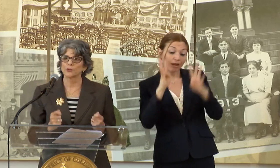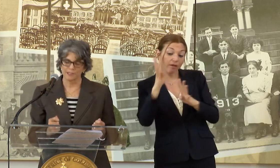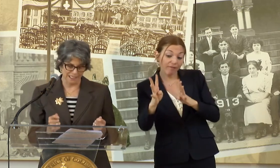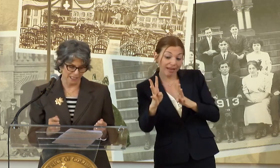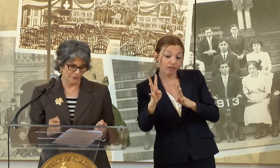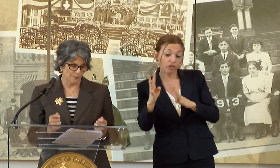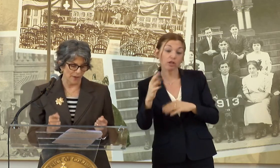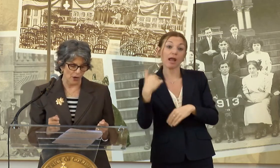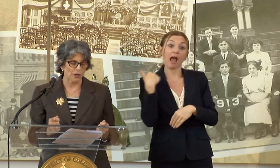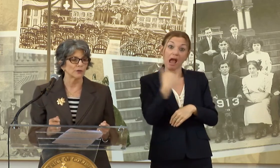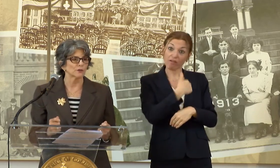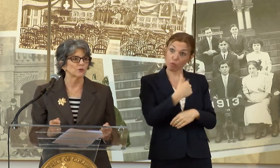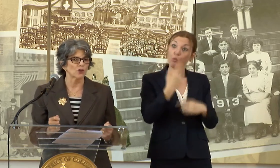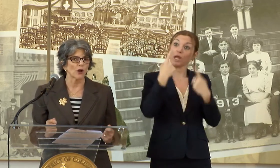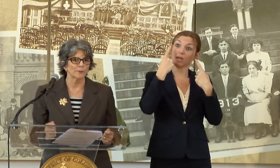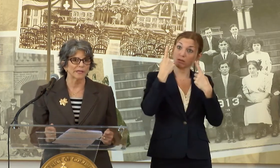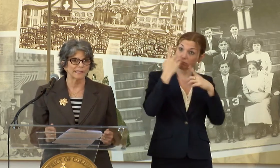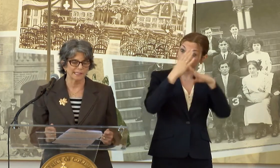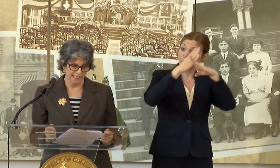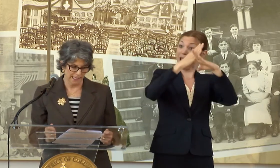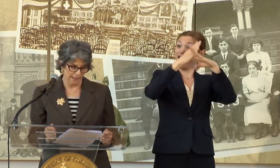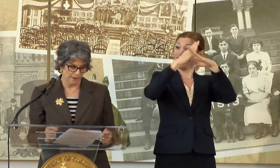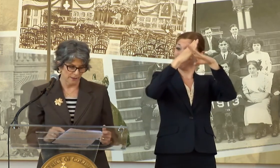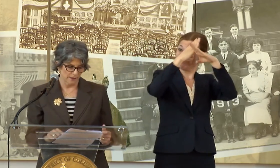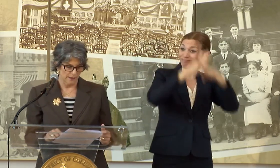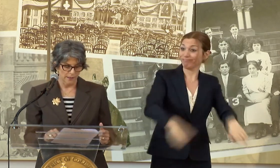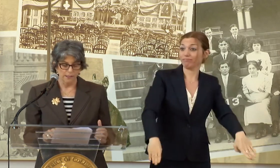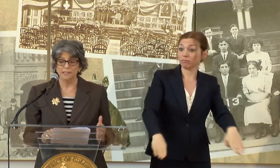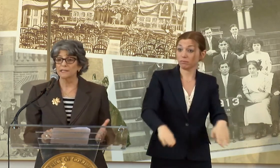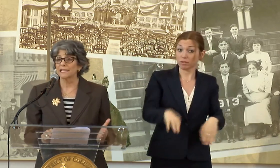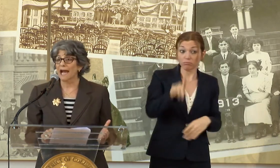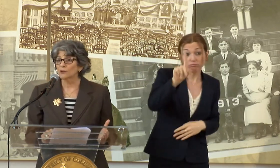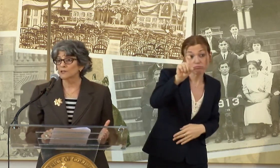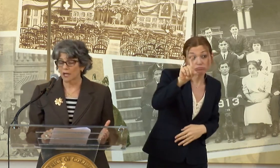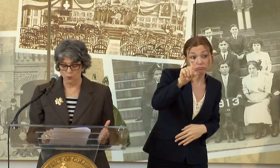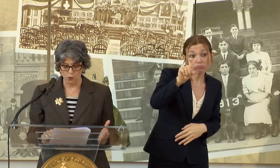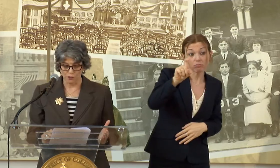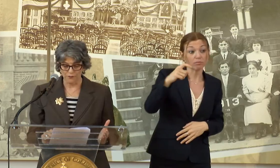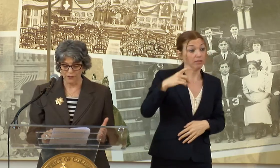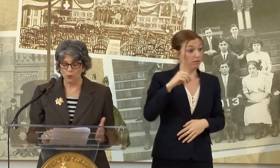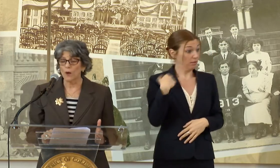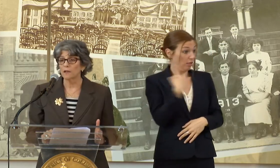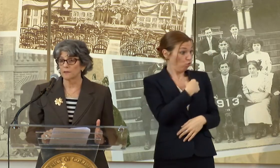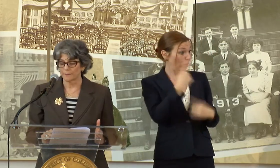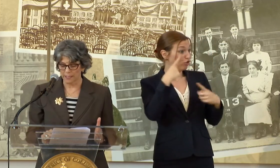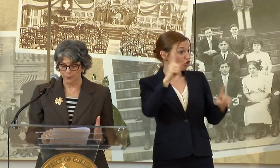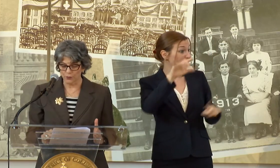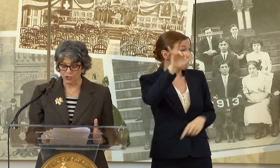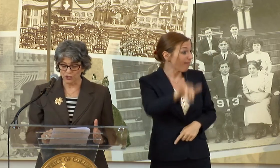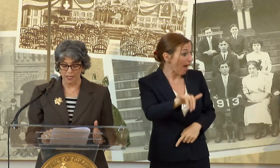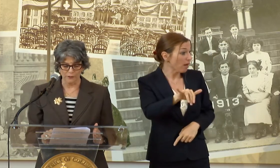PERCEIVED BARRIERS WHICH ARE IN PLACE TODAY? DOES THE OUTSIDE WORLD FEEL WELCOME AND APPRECIATE THE